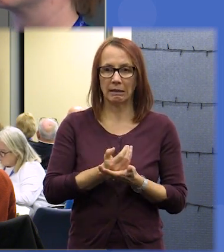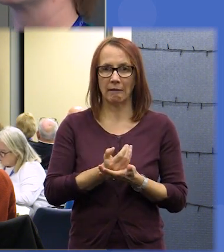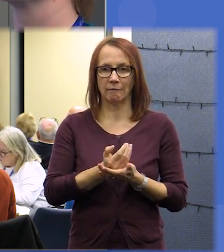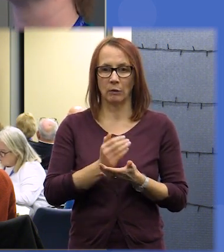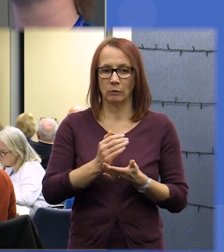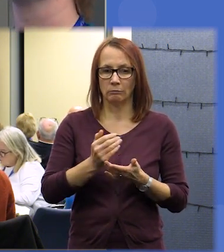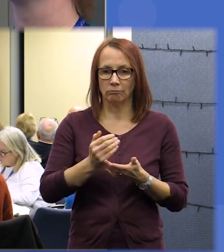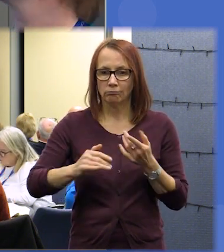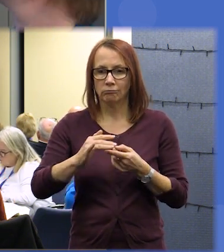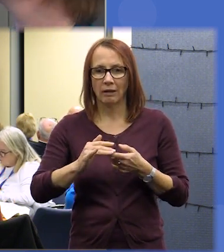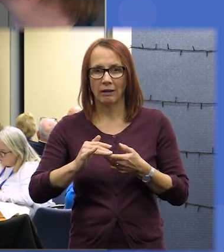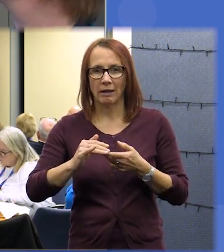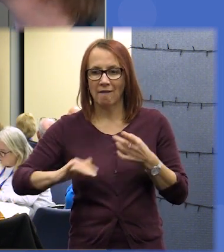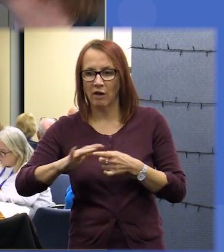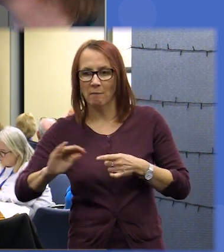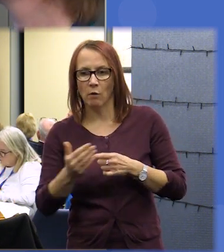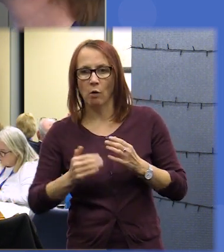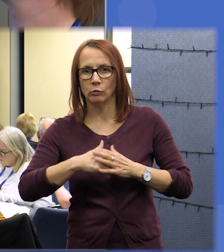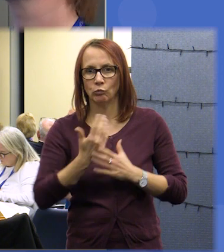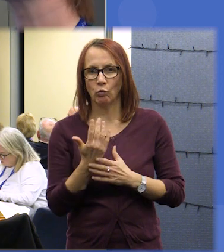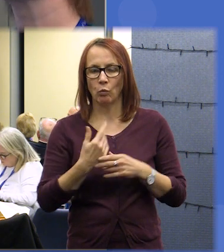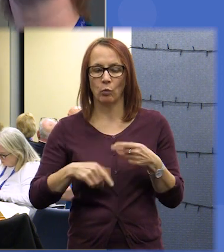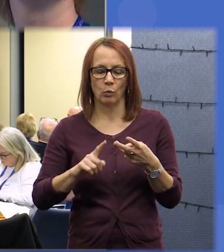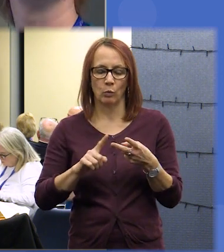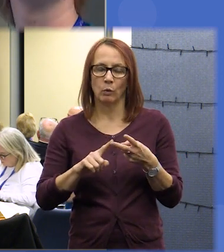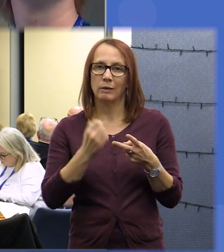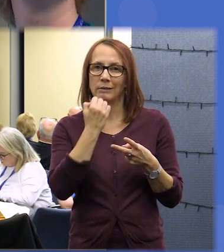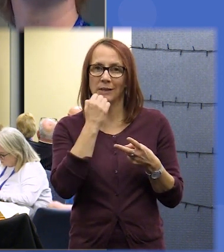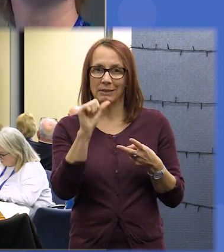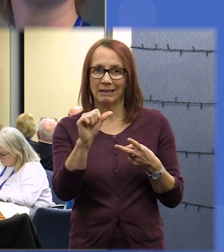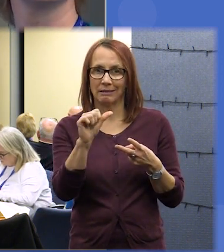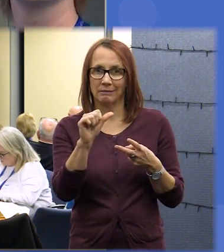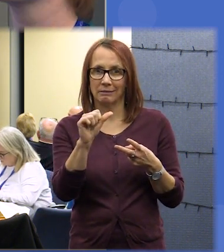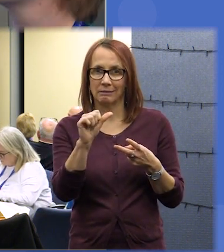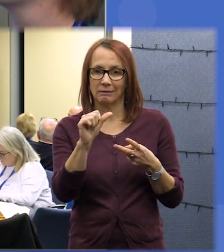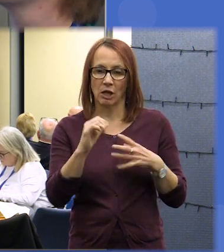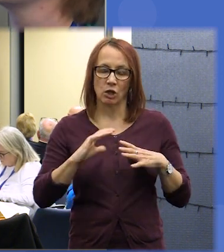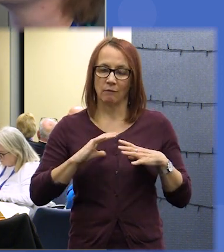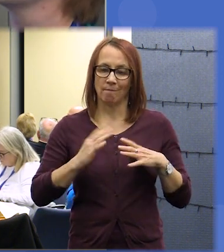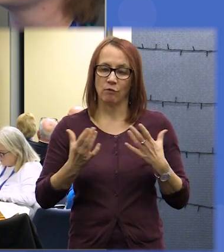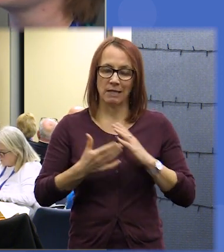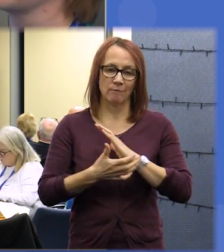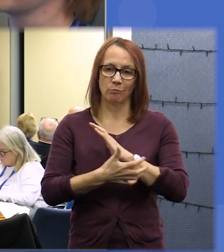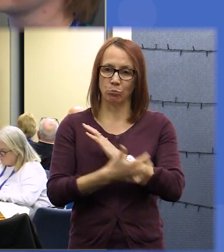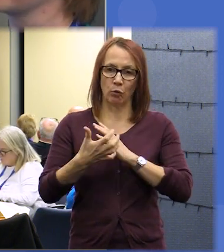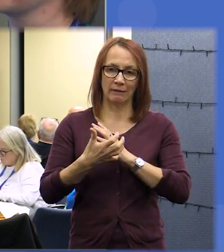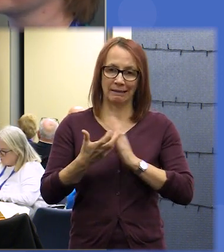grow our number two is number six to be free of poverty and our number three is